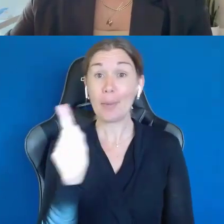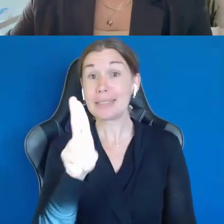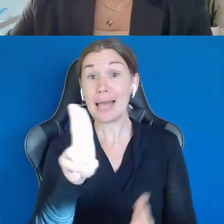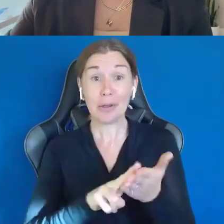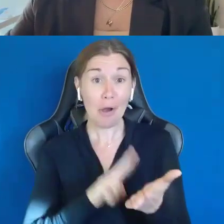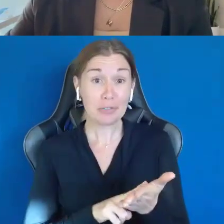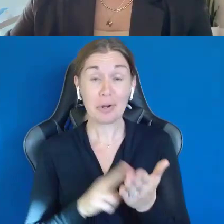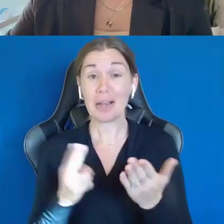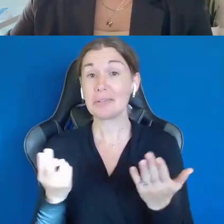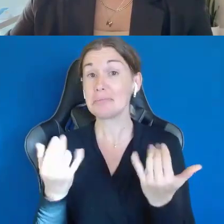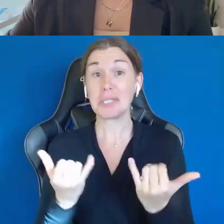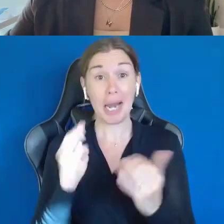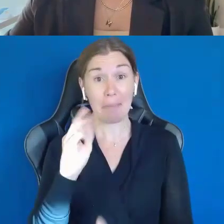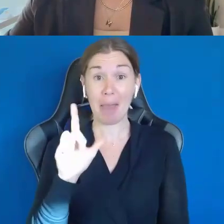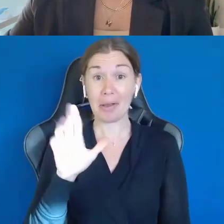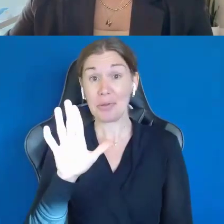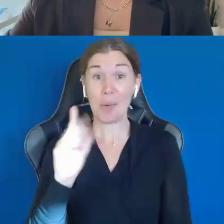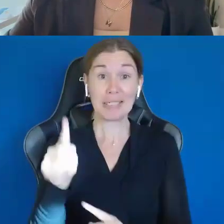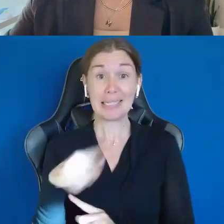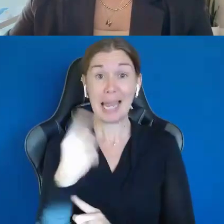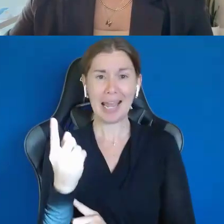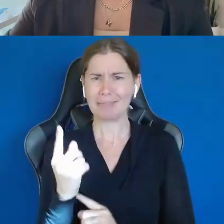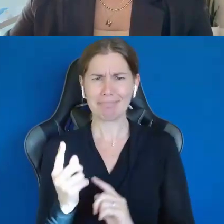Today, Michael, it's your day." Nope. You know.